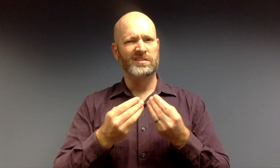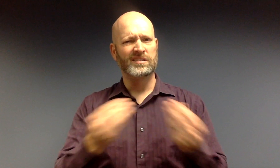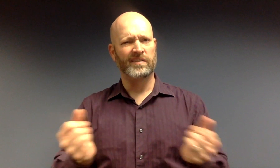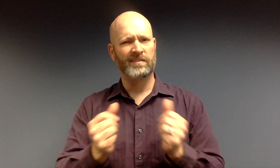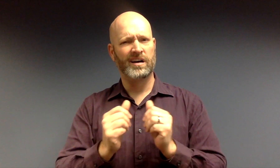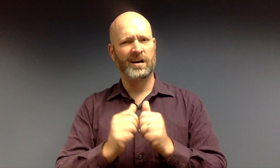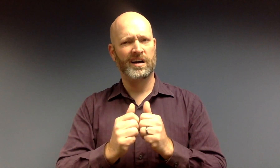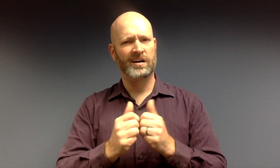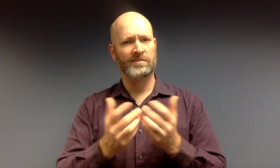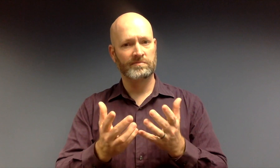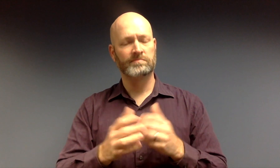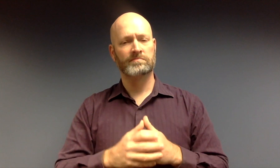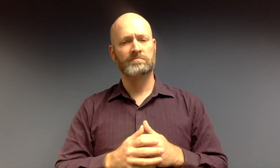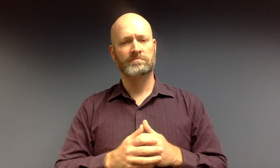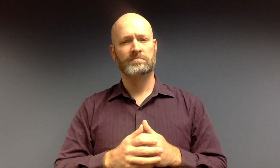How do we solve this?